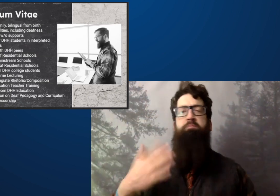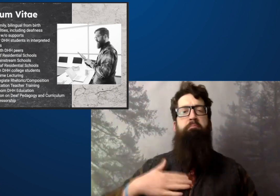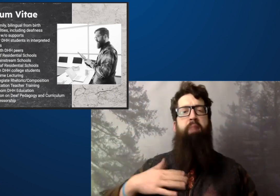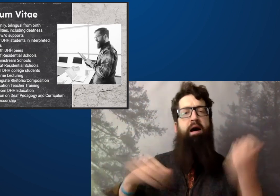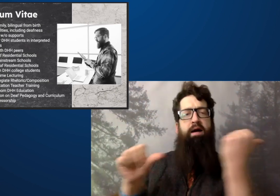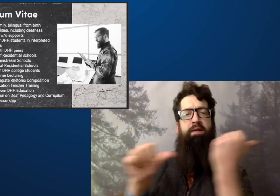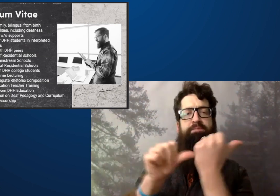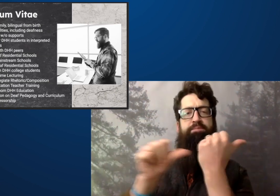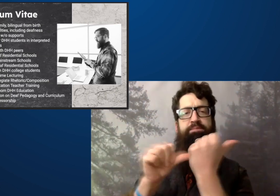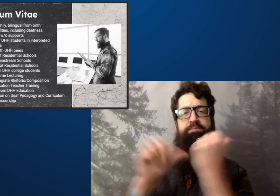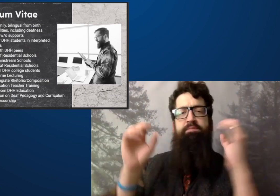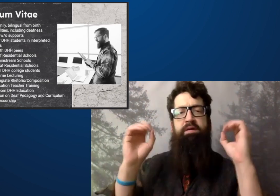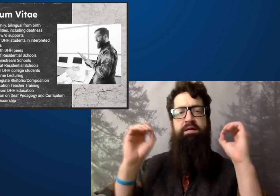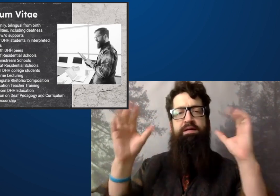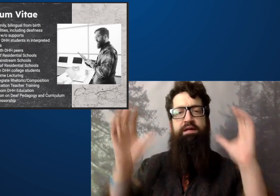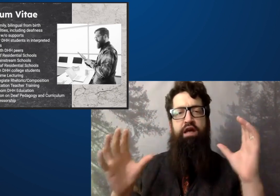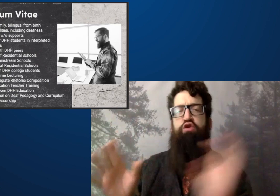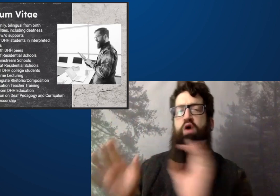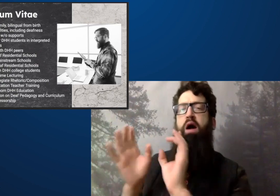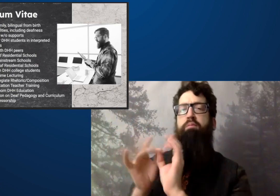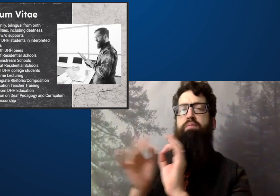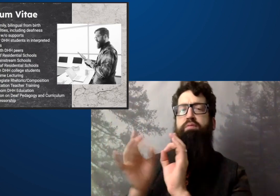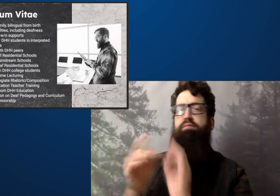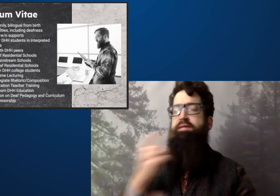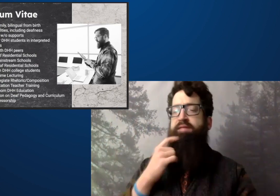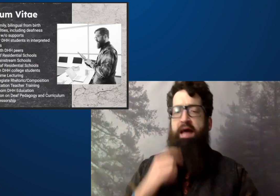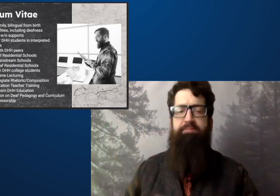It was quite a shock for me.